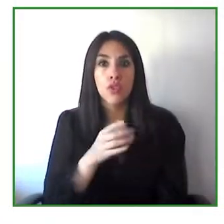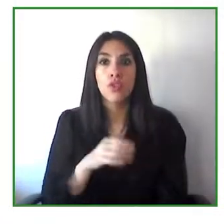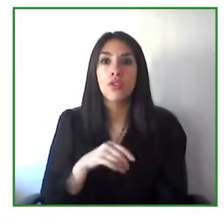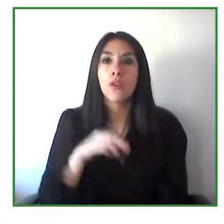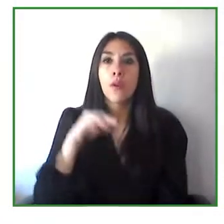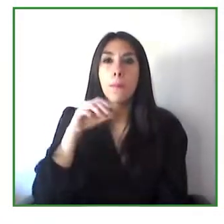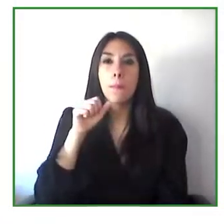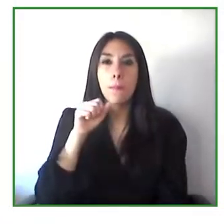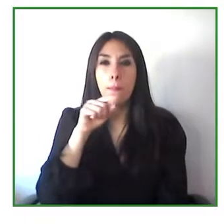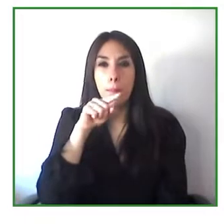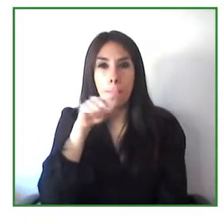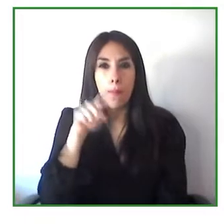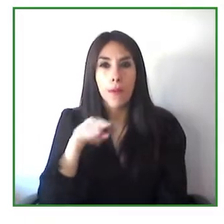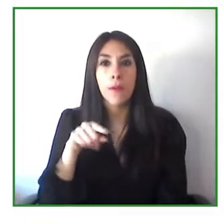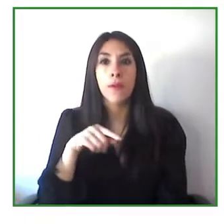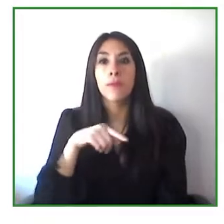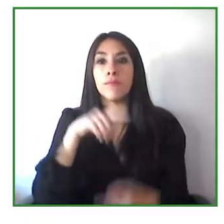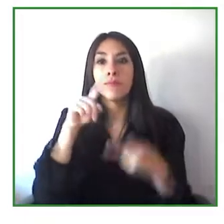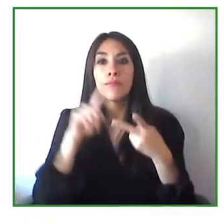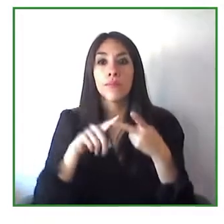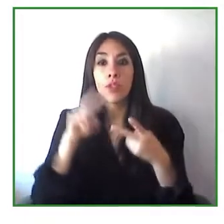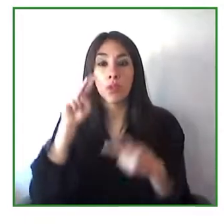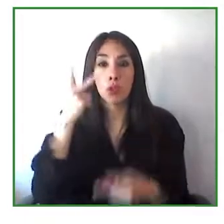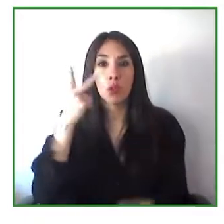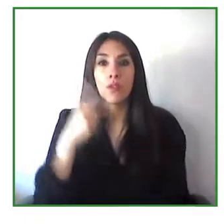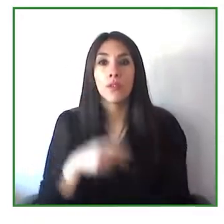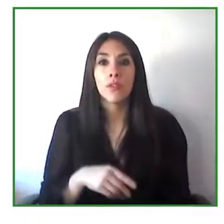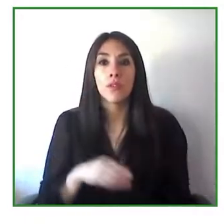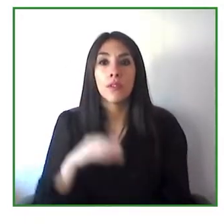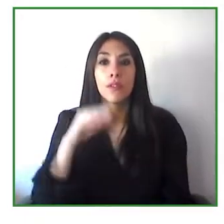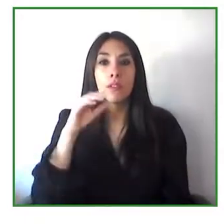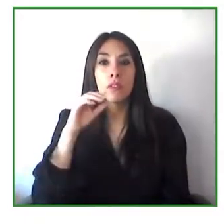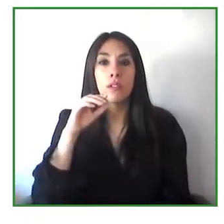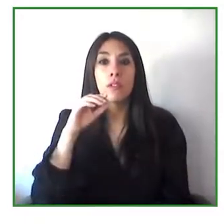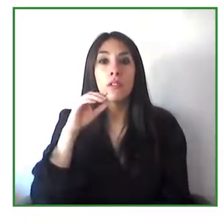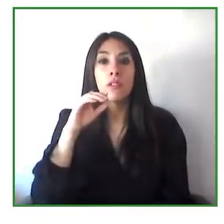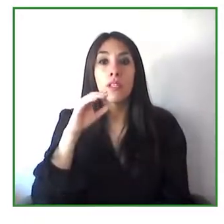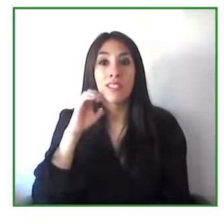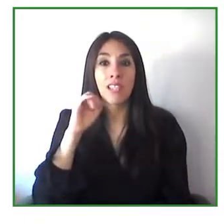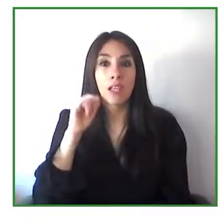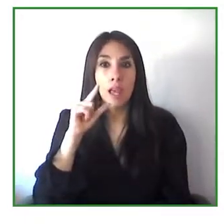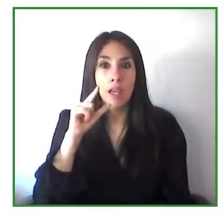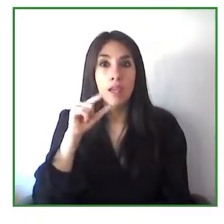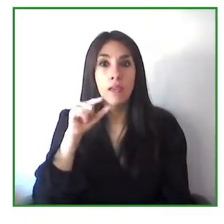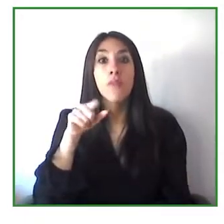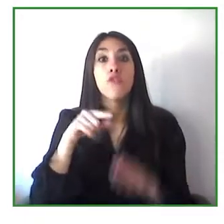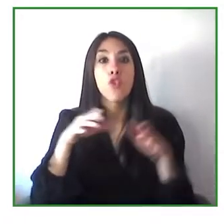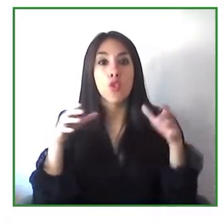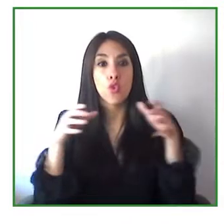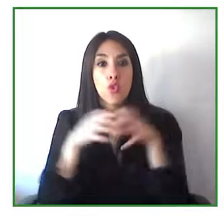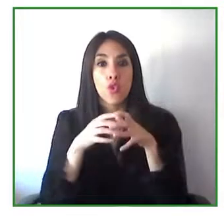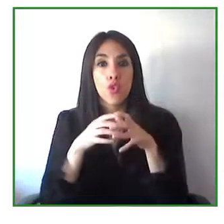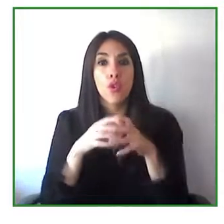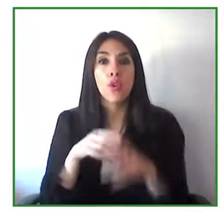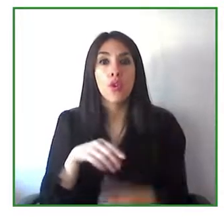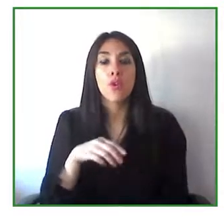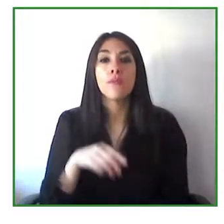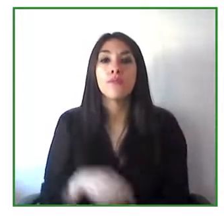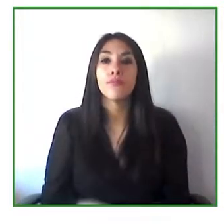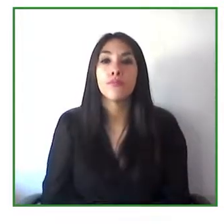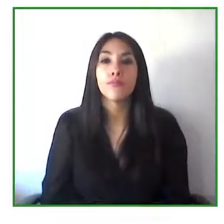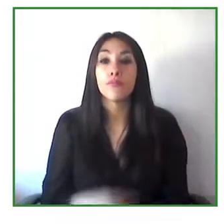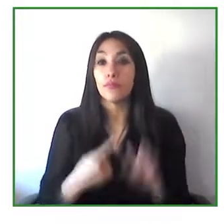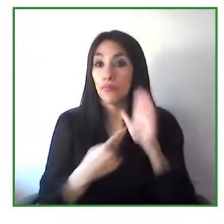part of the team of the international biennale of art of the ONCE Foundation.